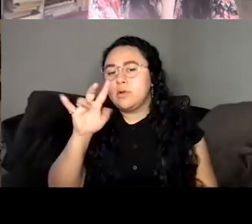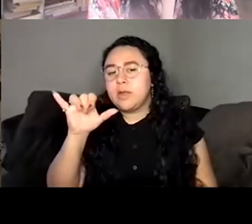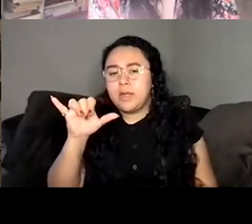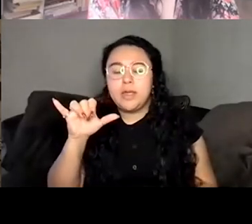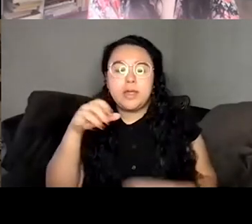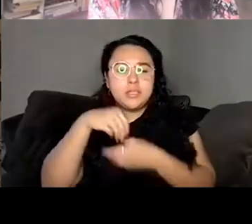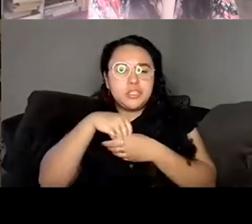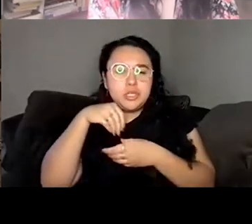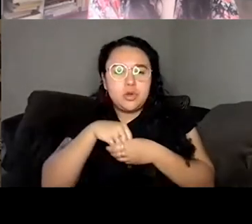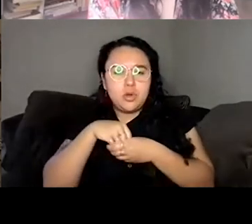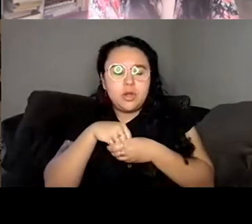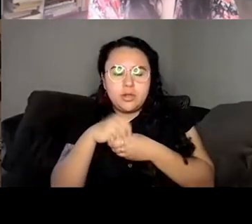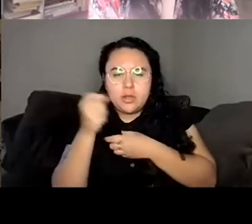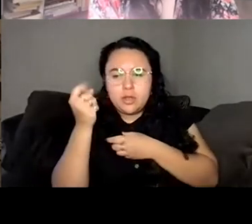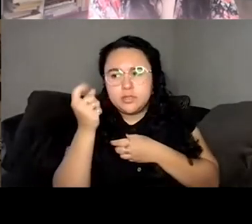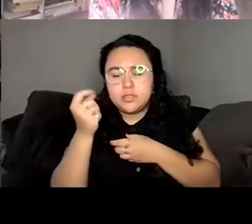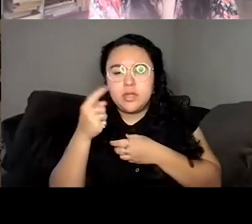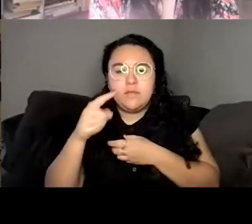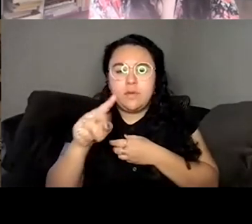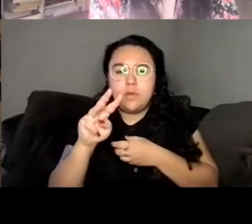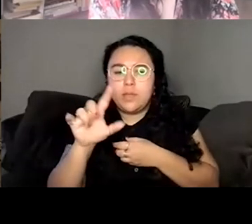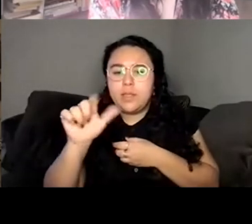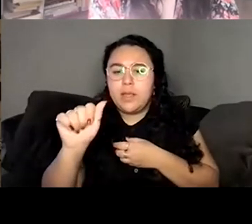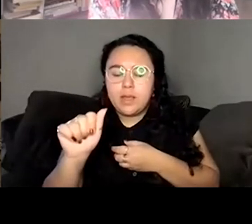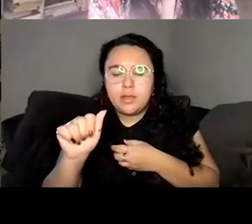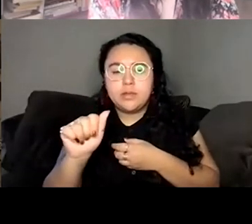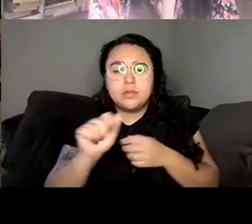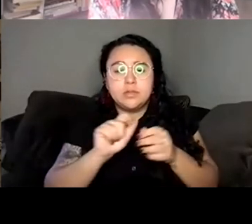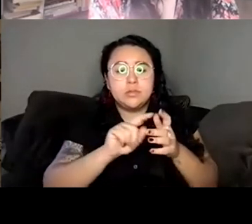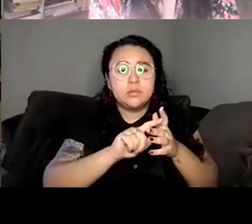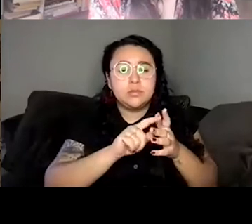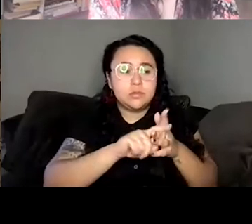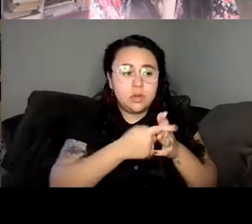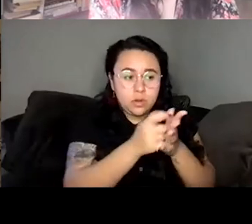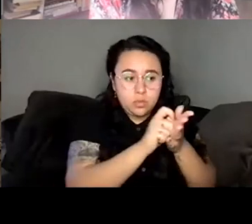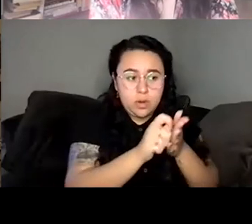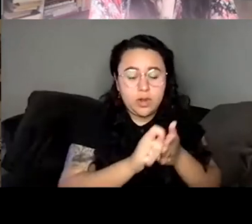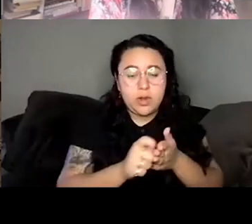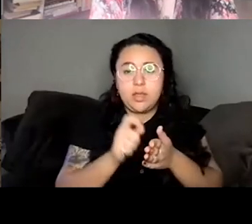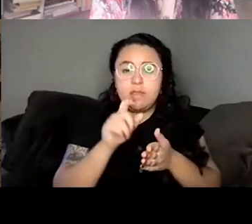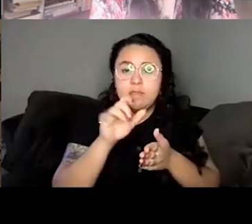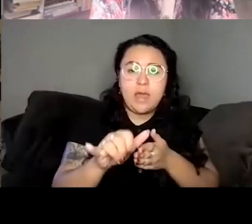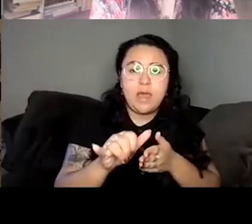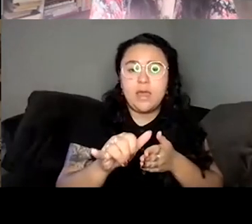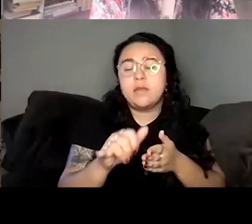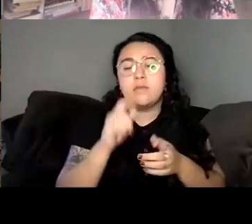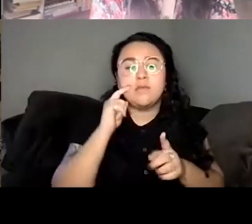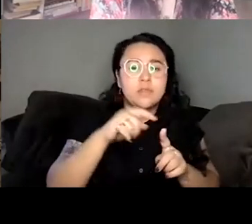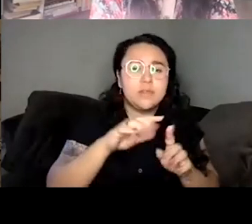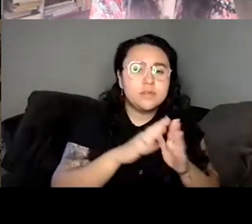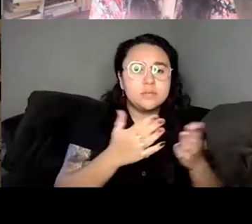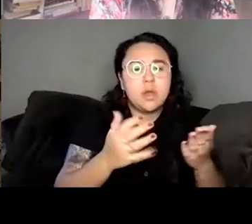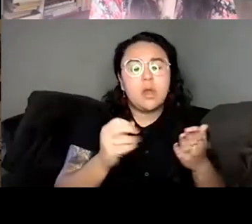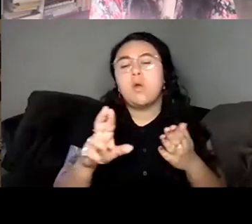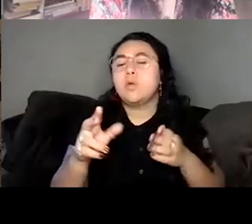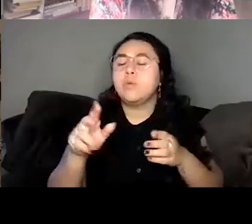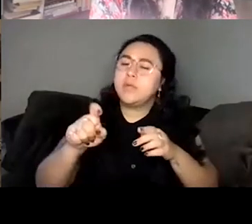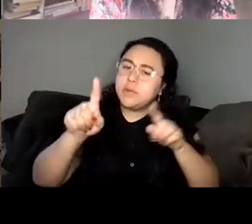started writing this book specifically? And or did you have to experiment with different ways of writing her as you were tackling this book?